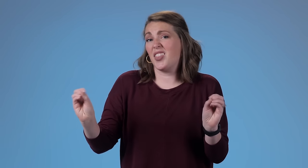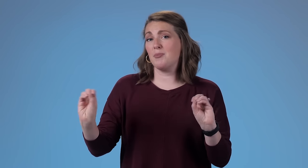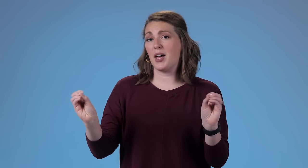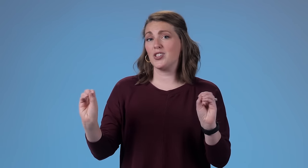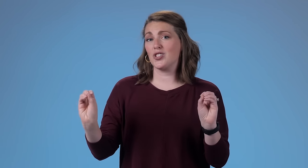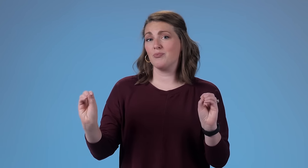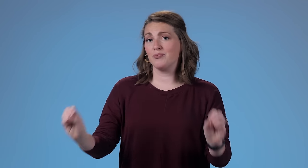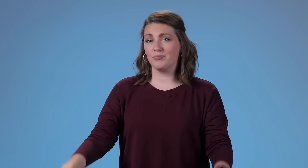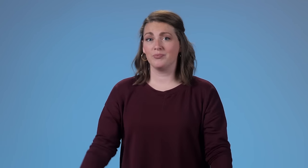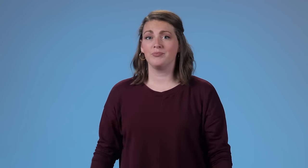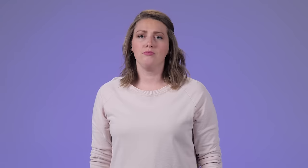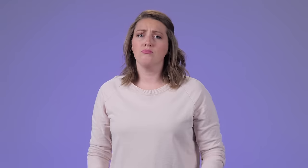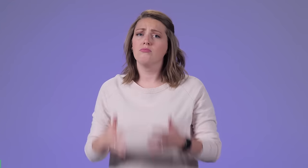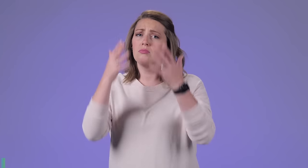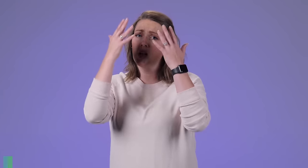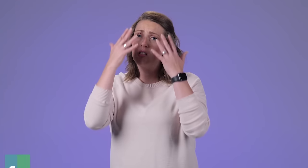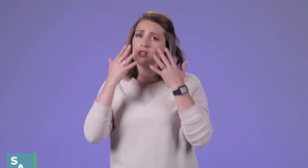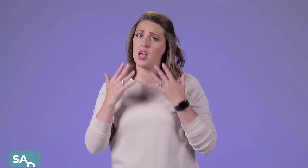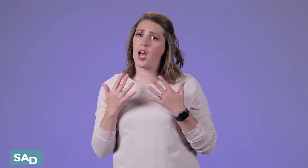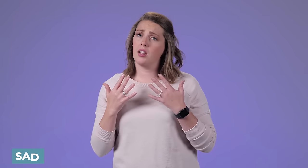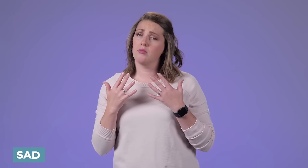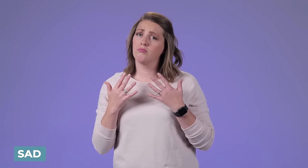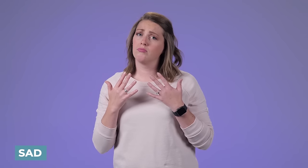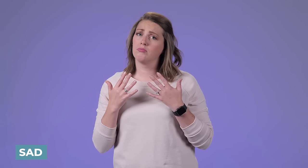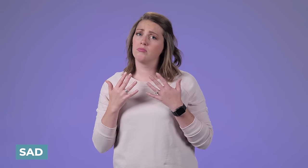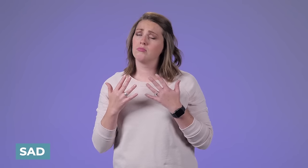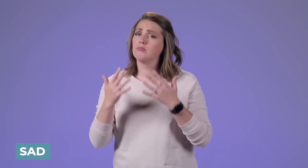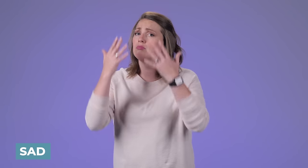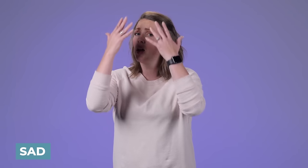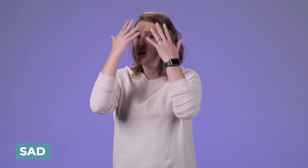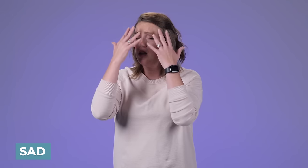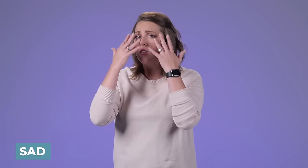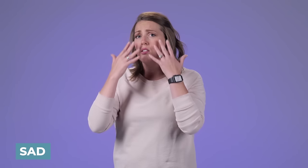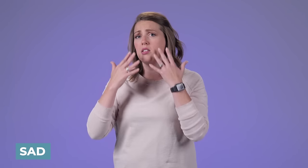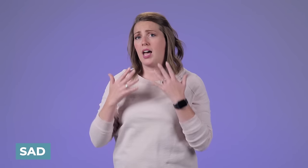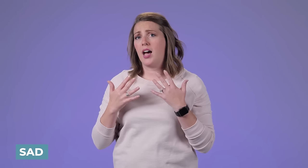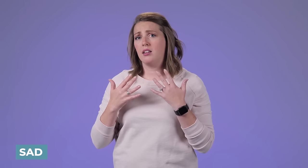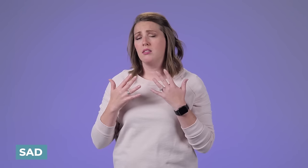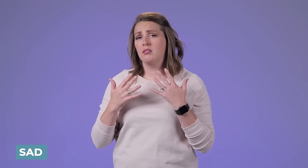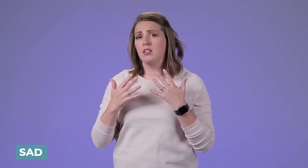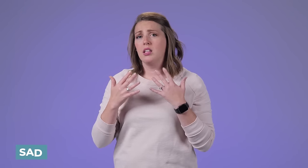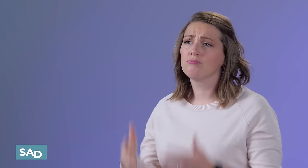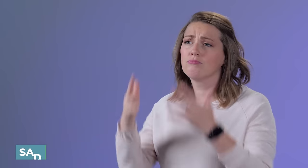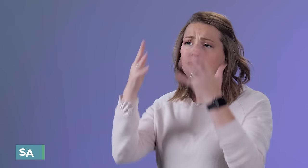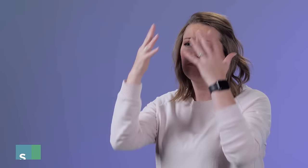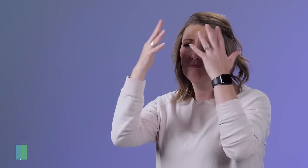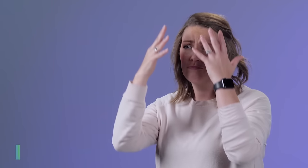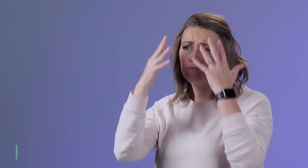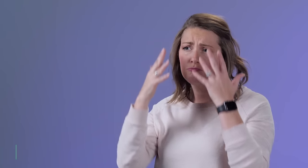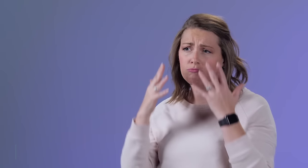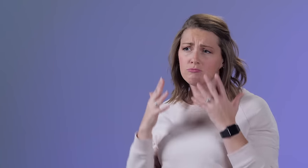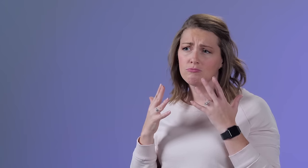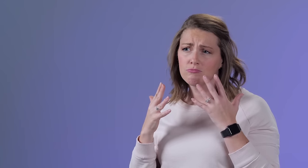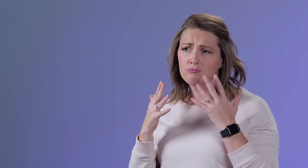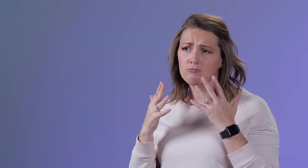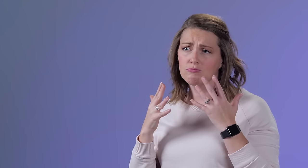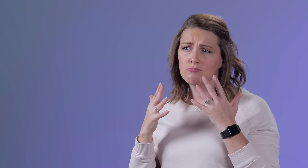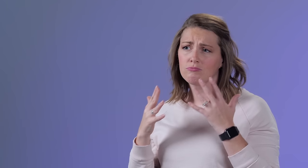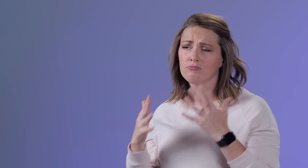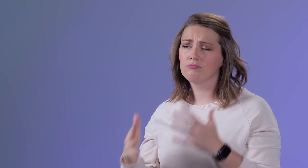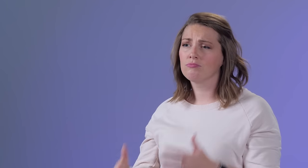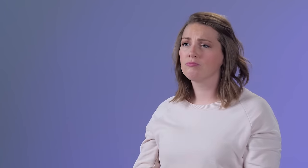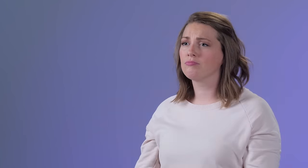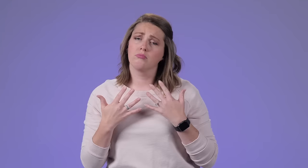'scared.' 'Sick, sick', when people get sick it's typically with their head and their stomach